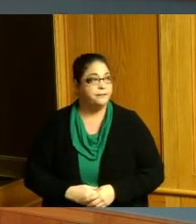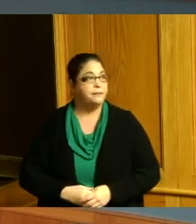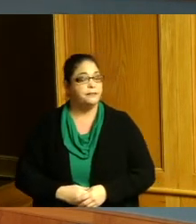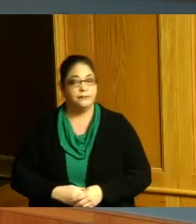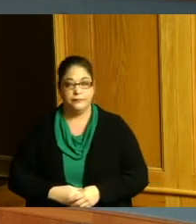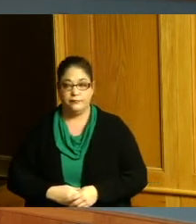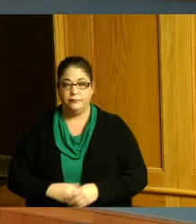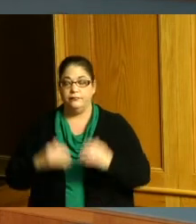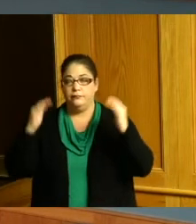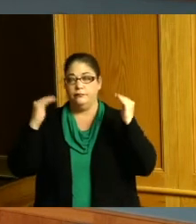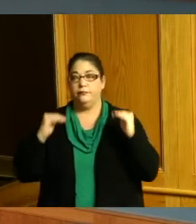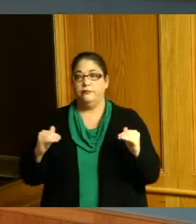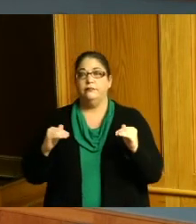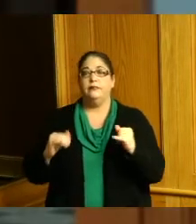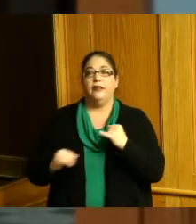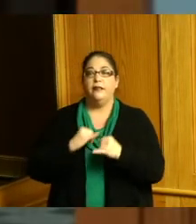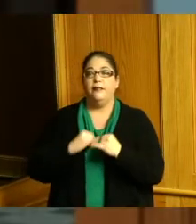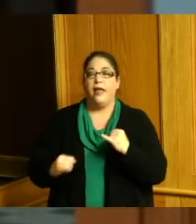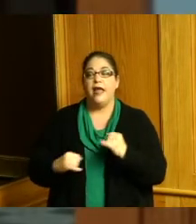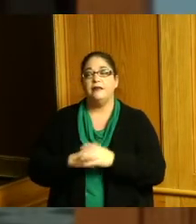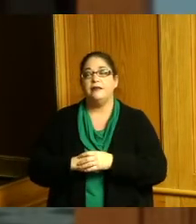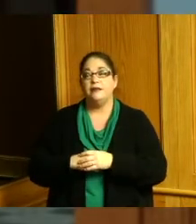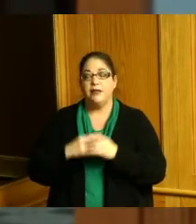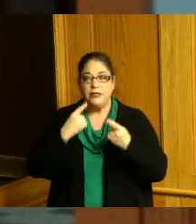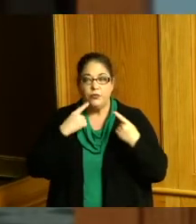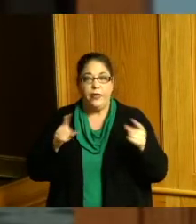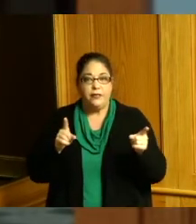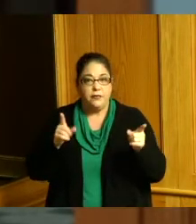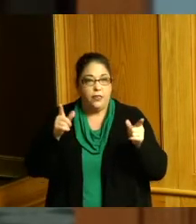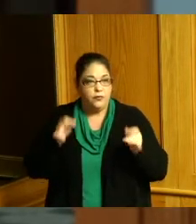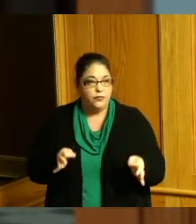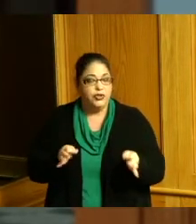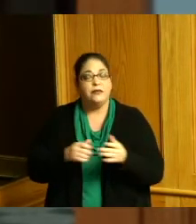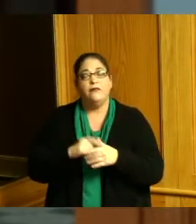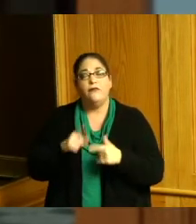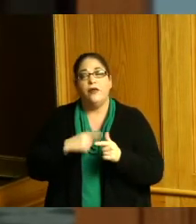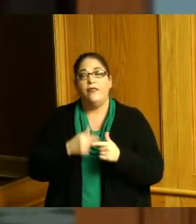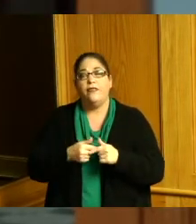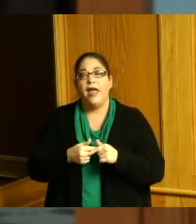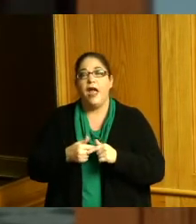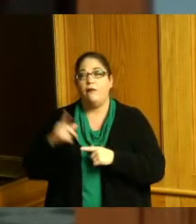thank you and the final one is a resolution for intergovernmental agreement with Miami